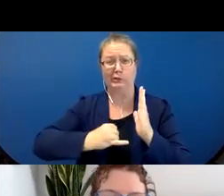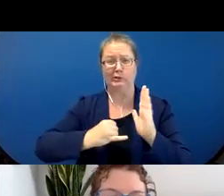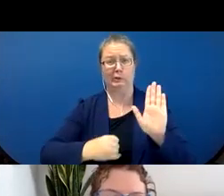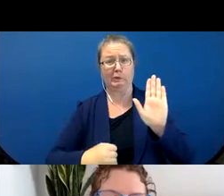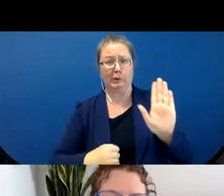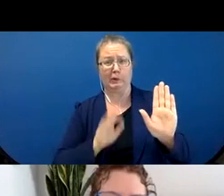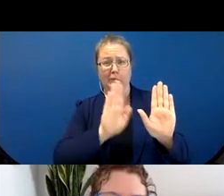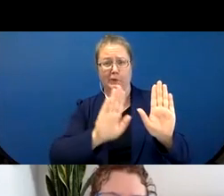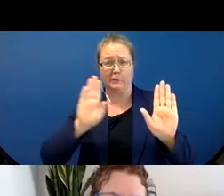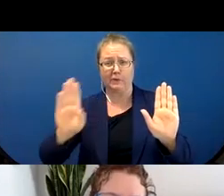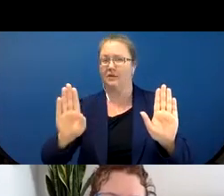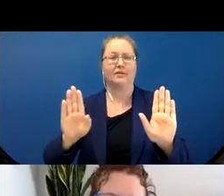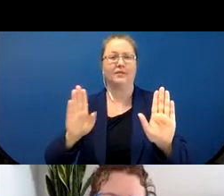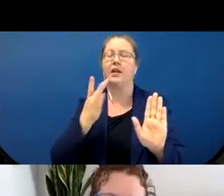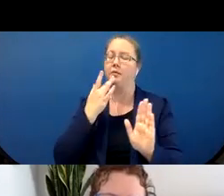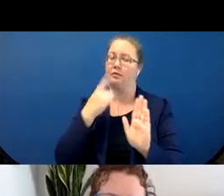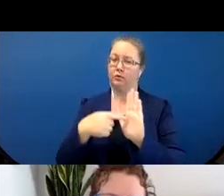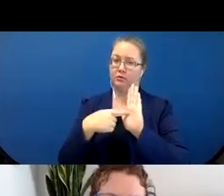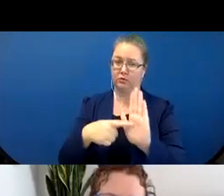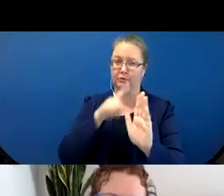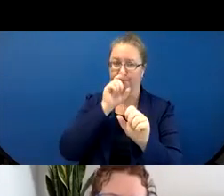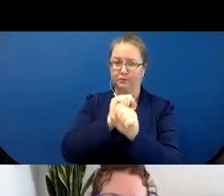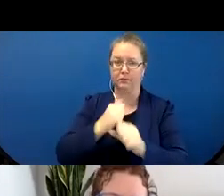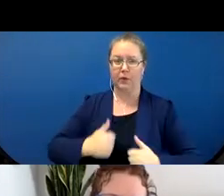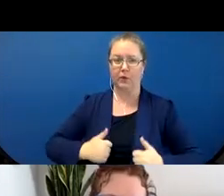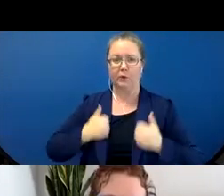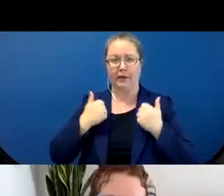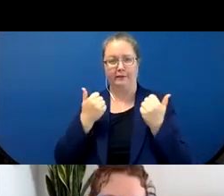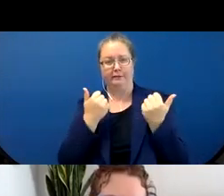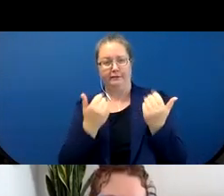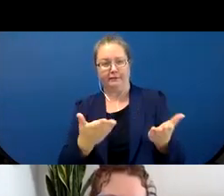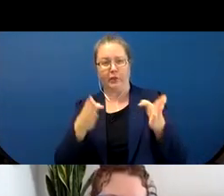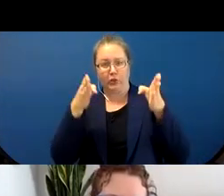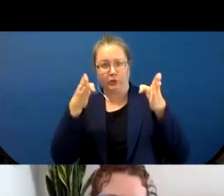a real live human actually can make these same signs rather than just looking at line